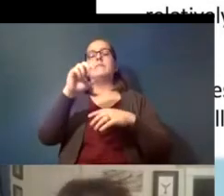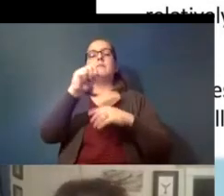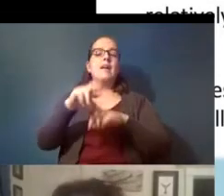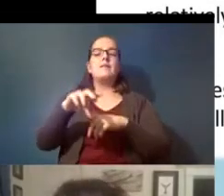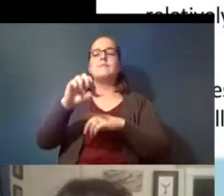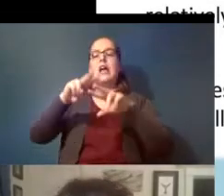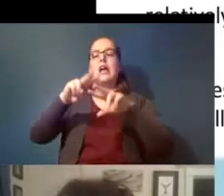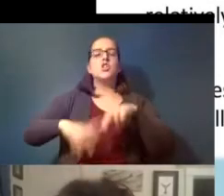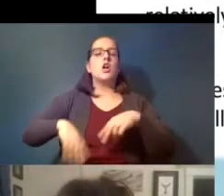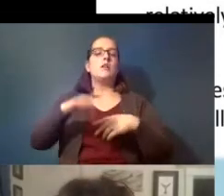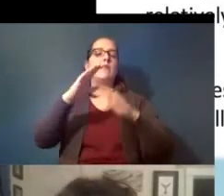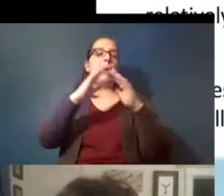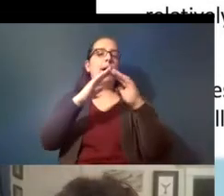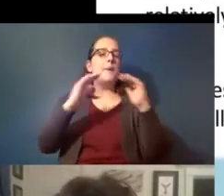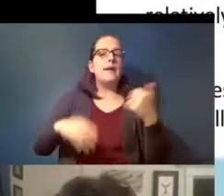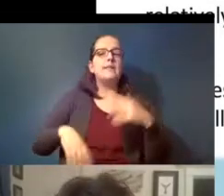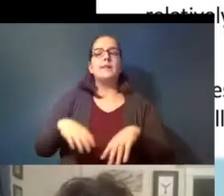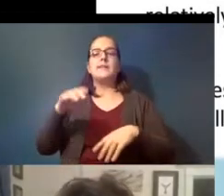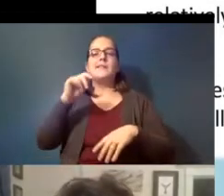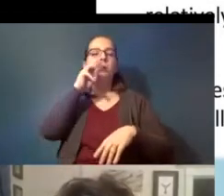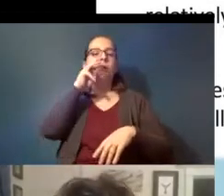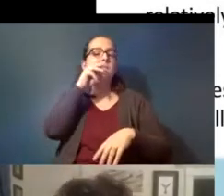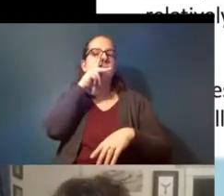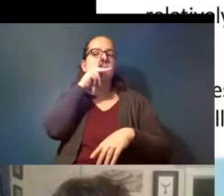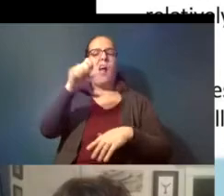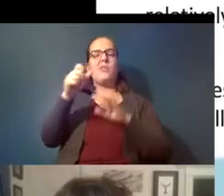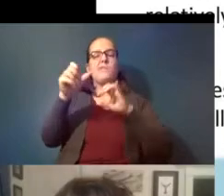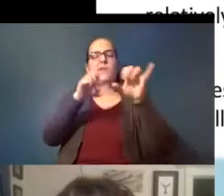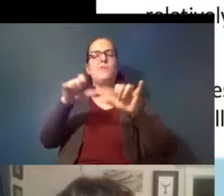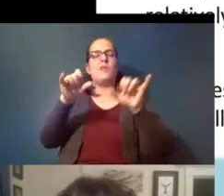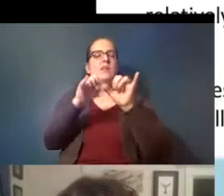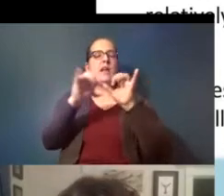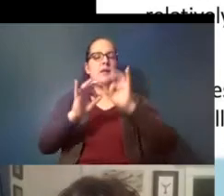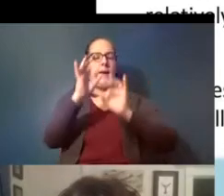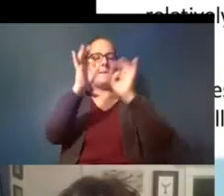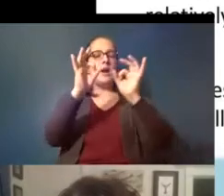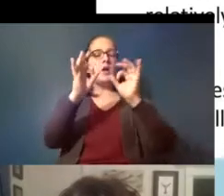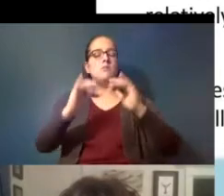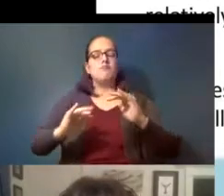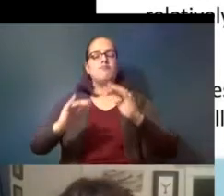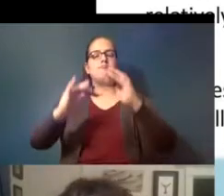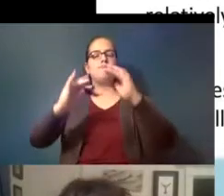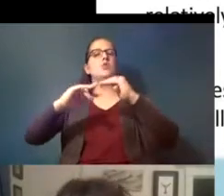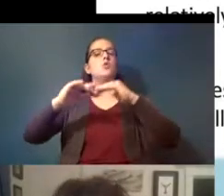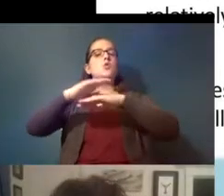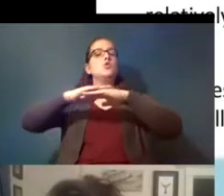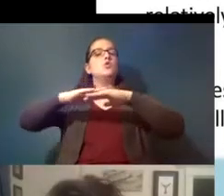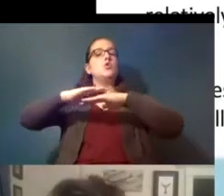kind of similar similarly sized particles to the ocean surface and those particles can be launched